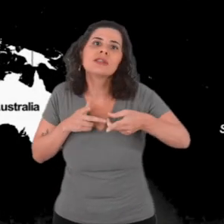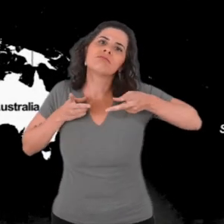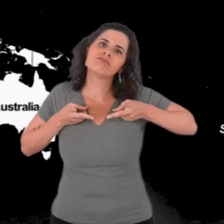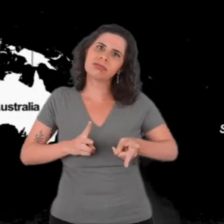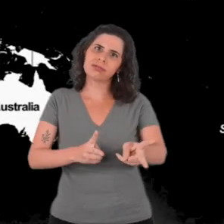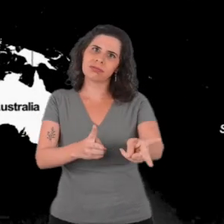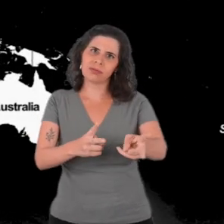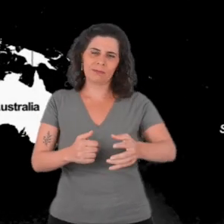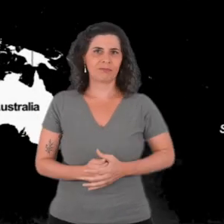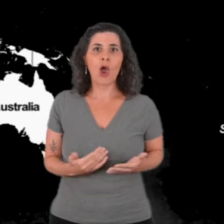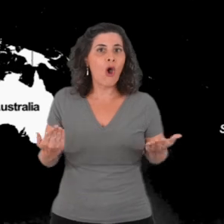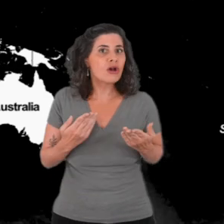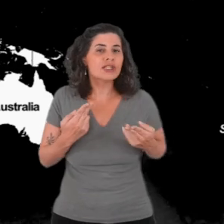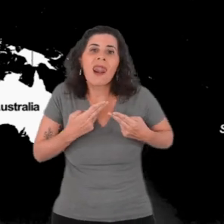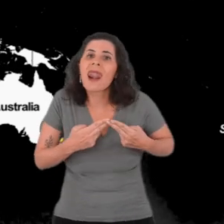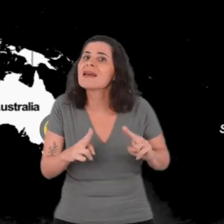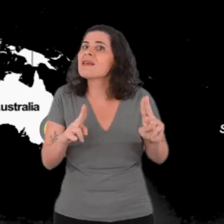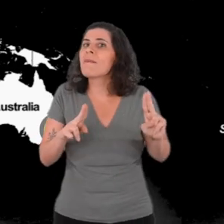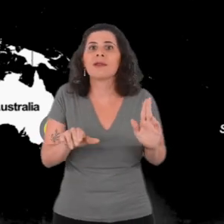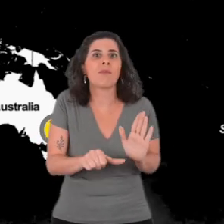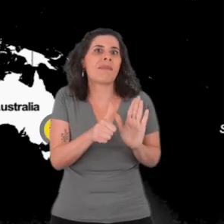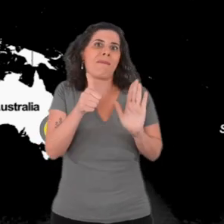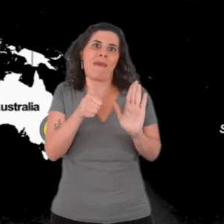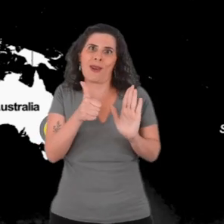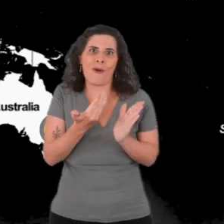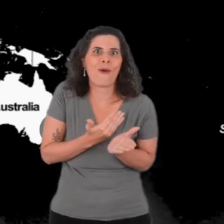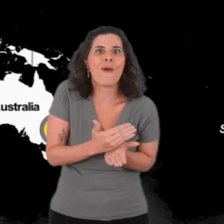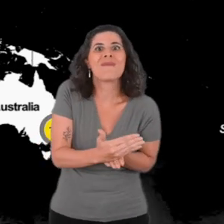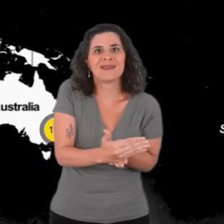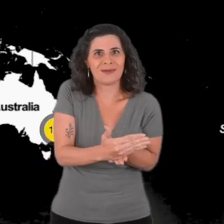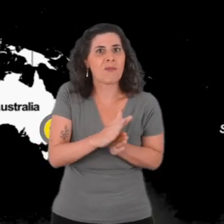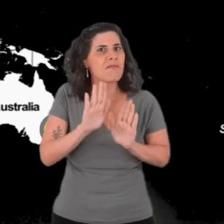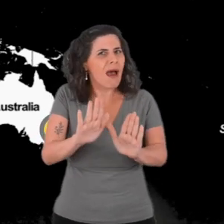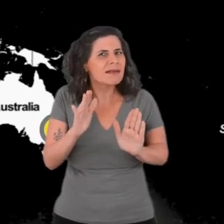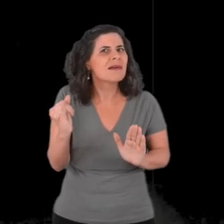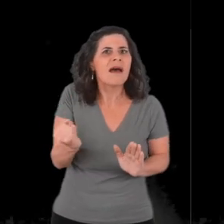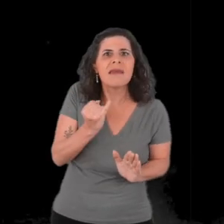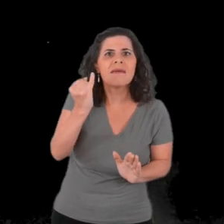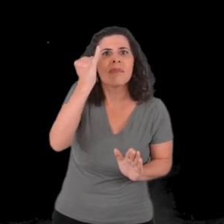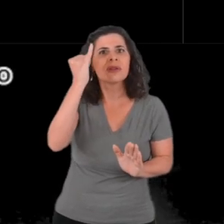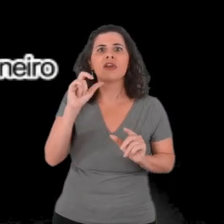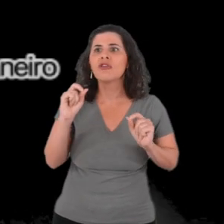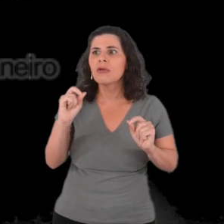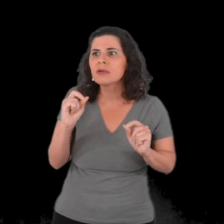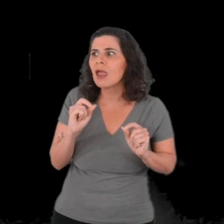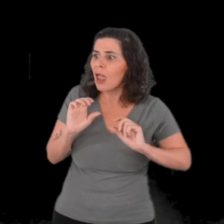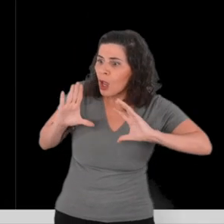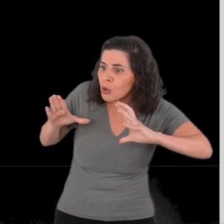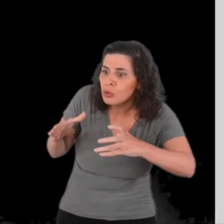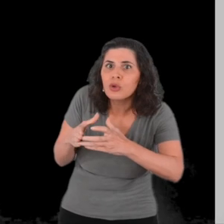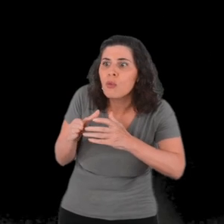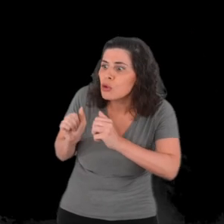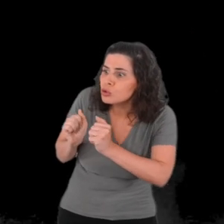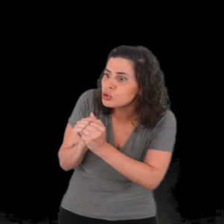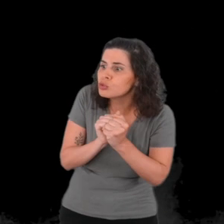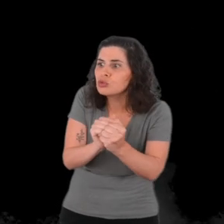Today we are just launching the project. The groups's collective intelligence is very important